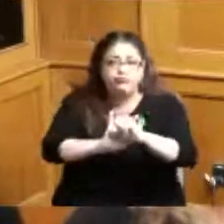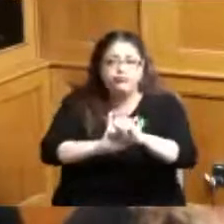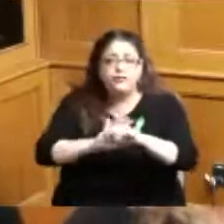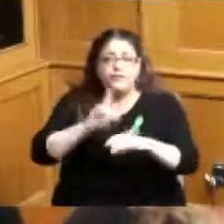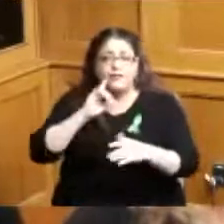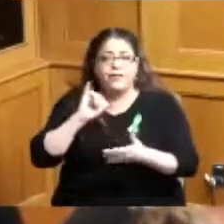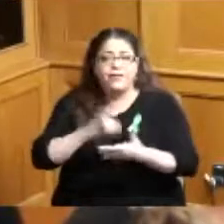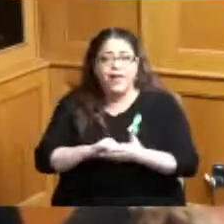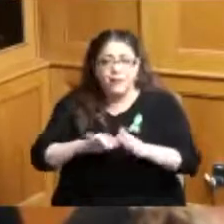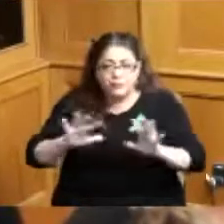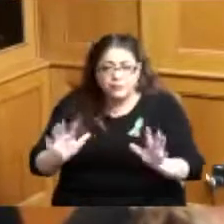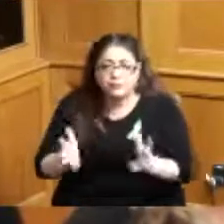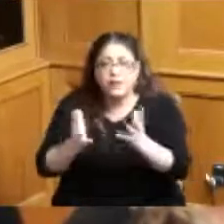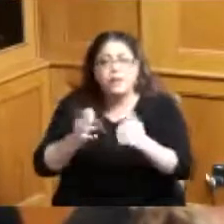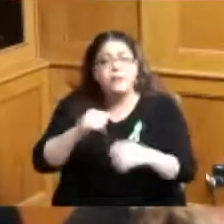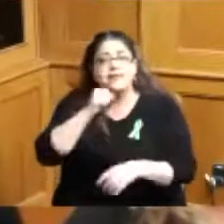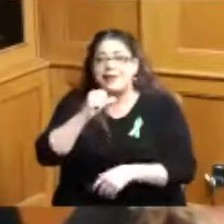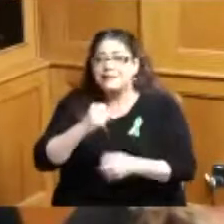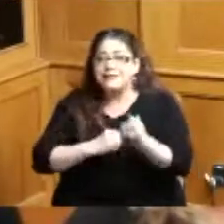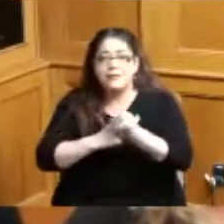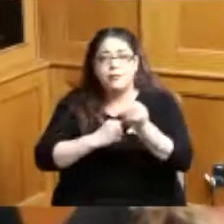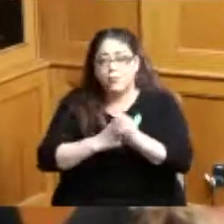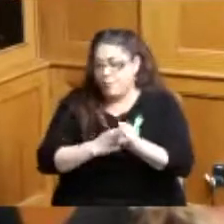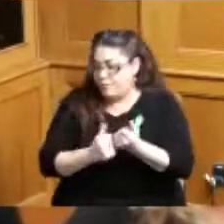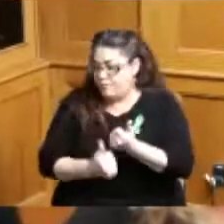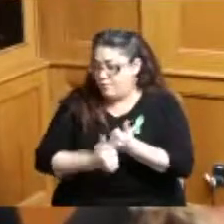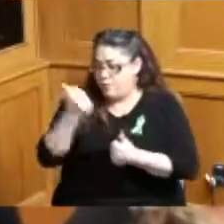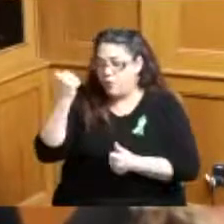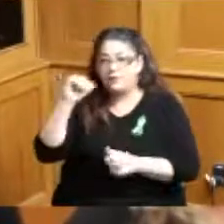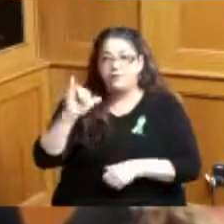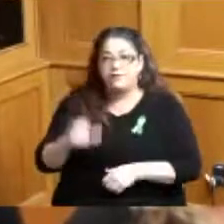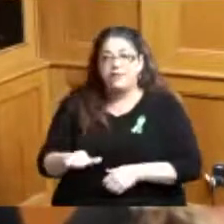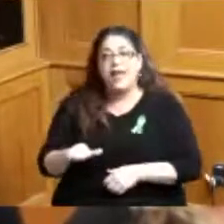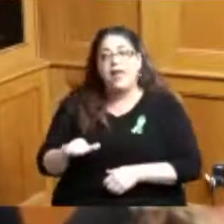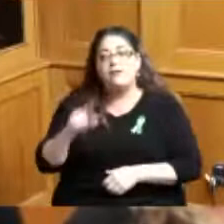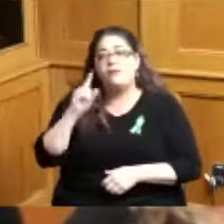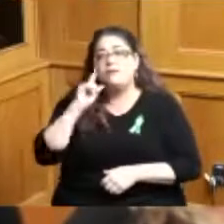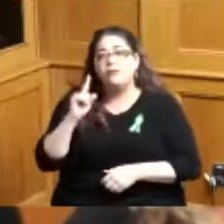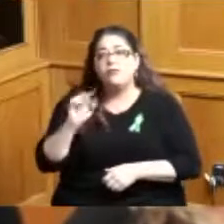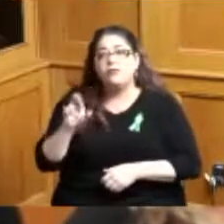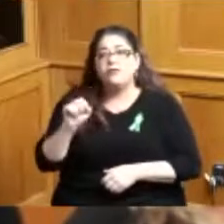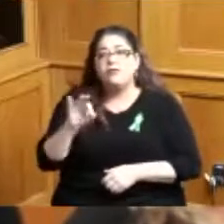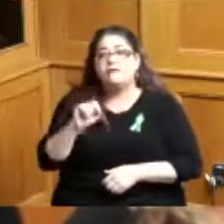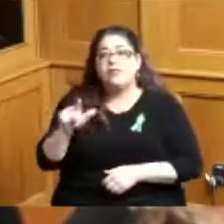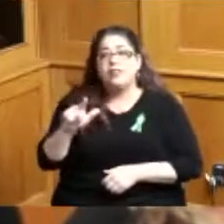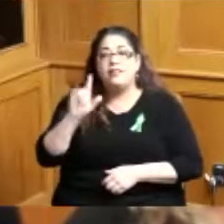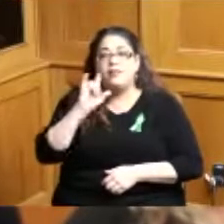most of the workforce pipeline efforts that need to happen to refill those teacher positions to